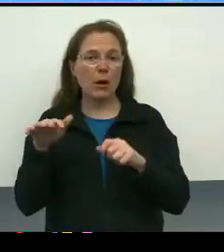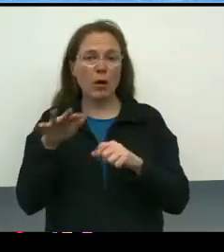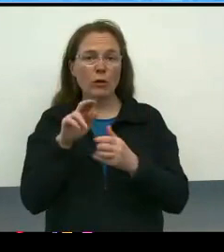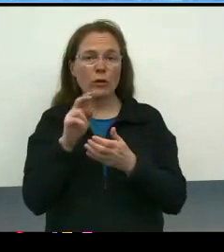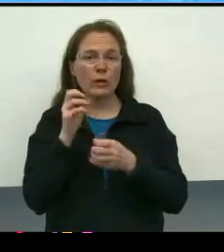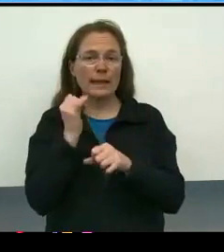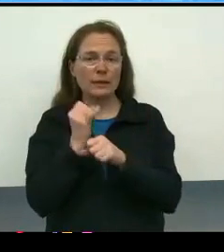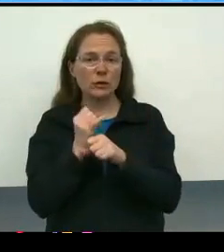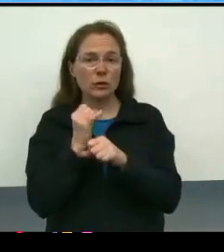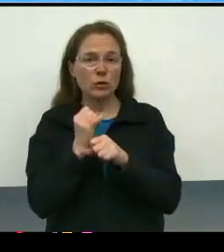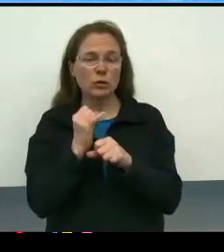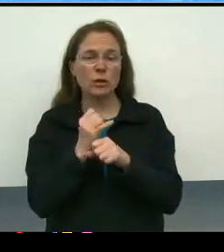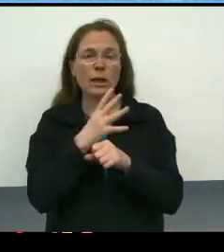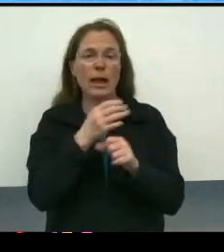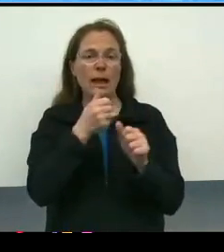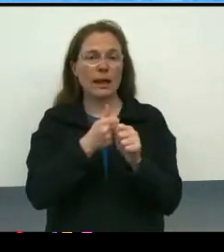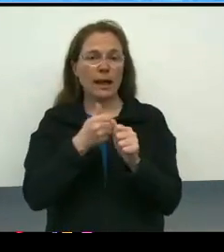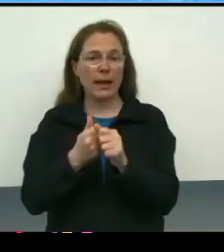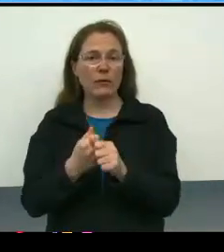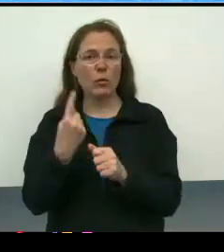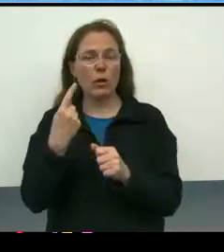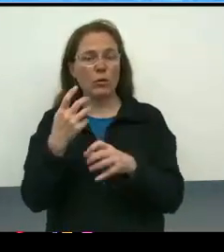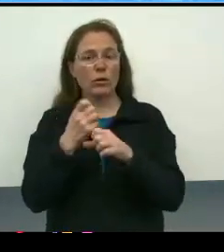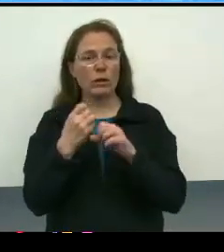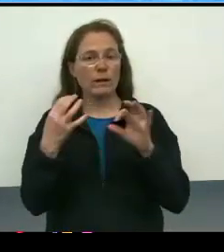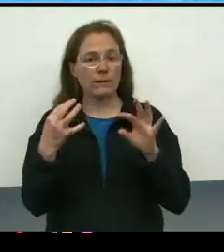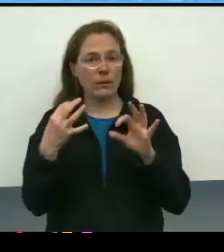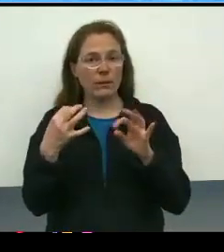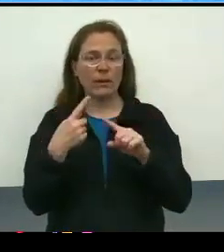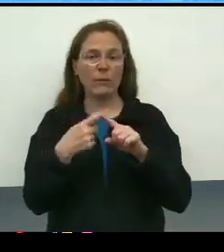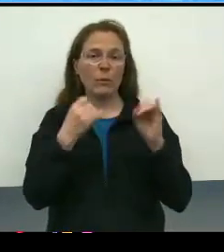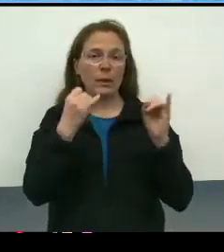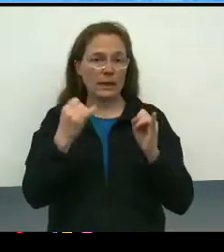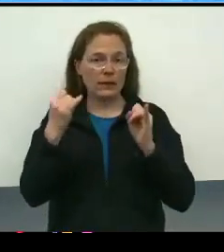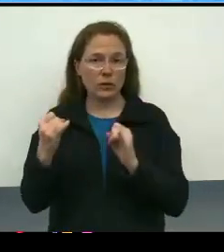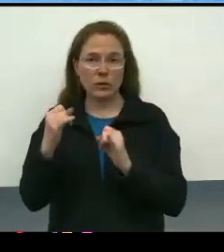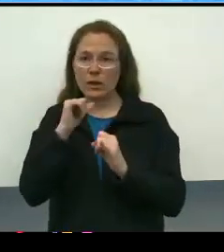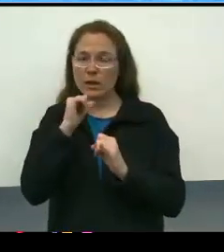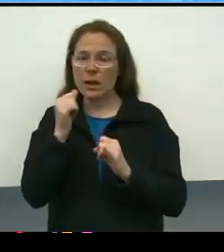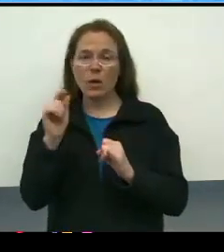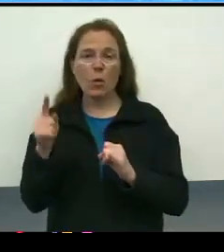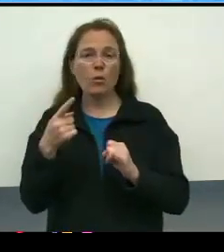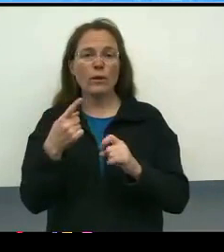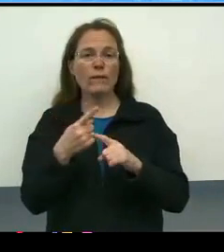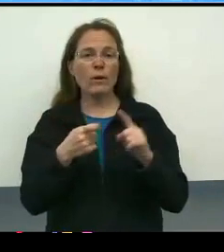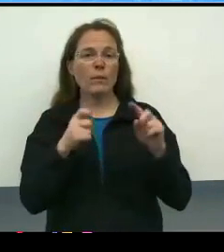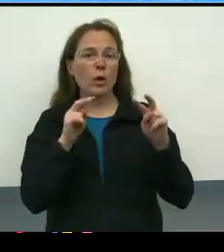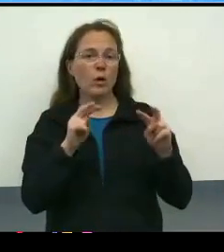And that we are each receiving feedback individually, not just through the oversight committee from folks